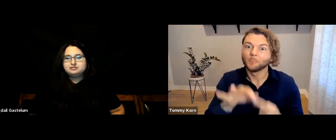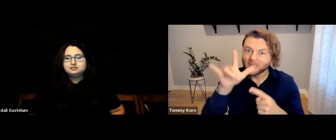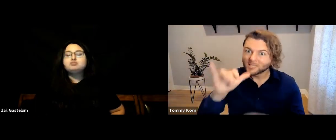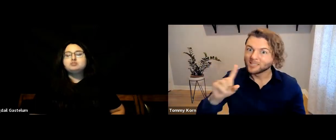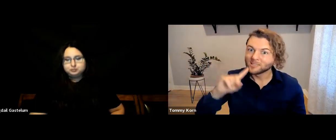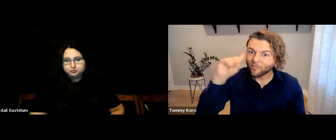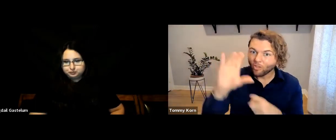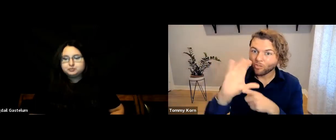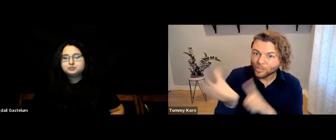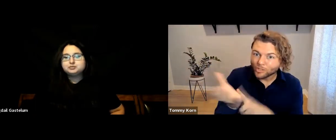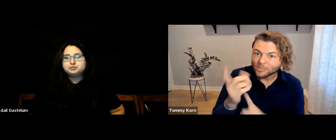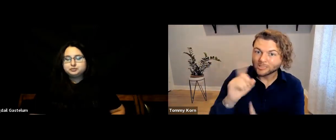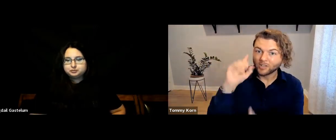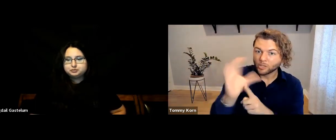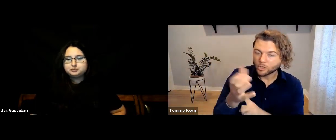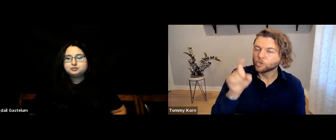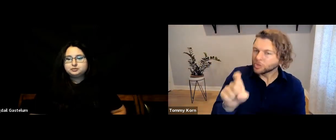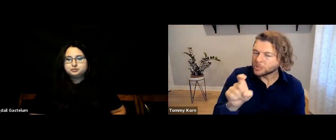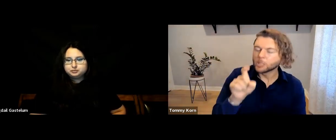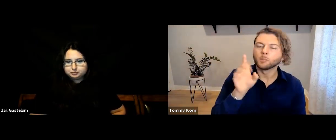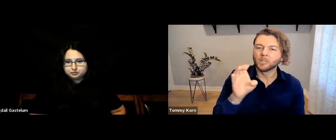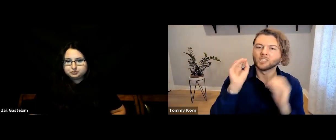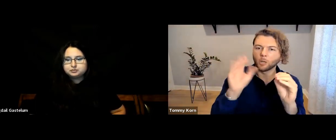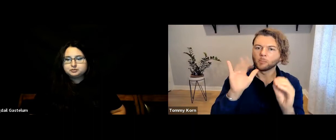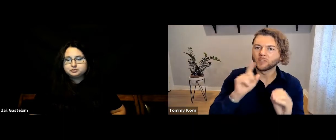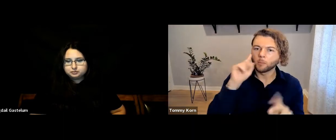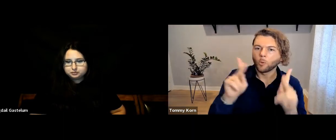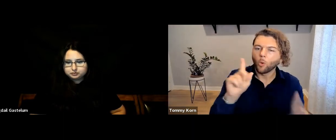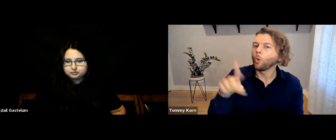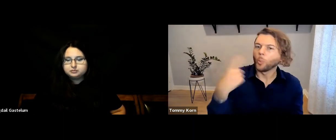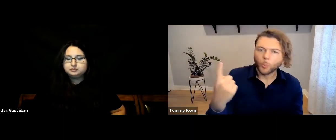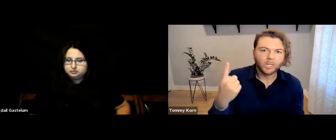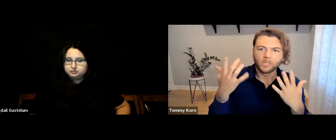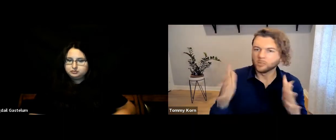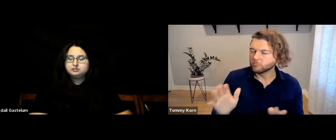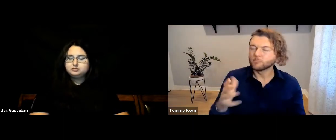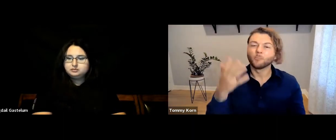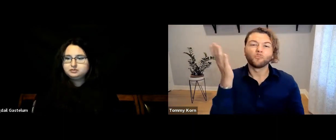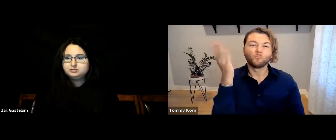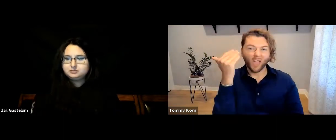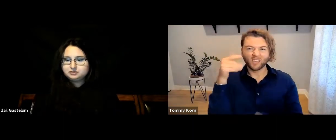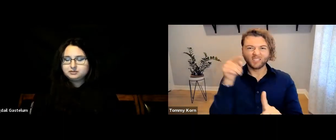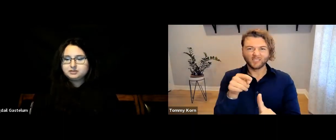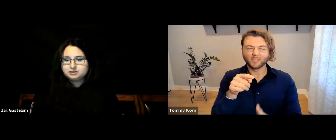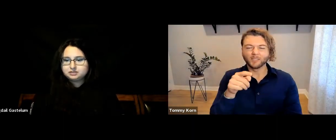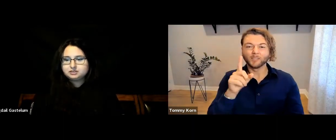especially for Deaf culture topics. Only Deaf individuals.